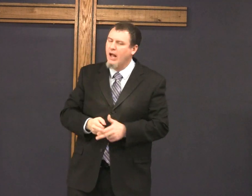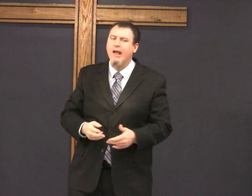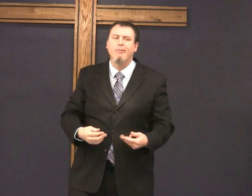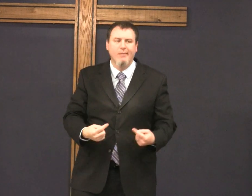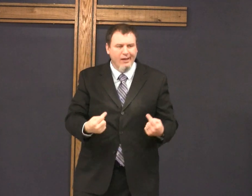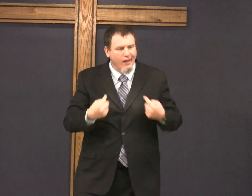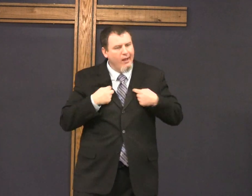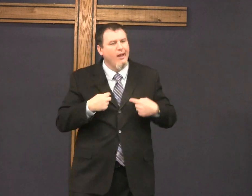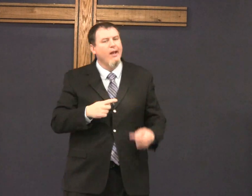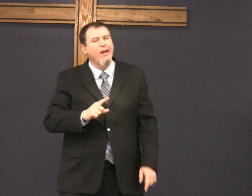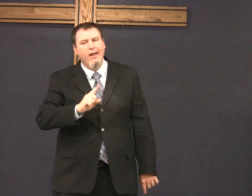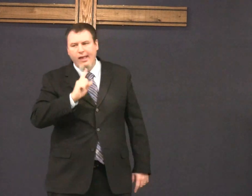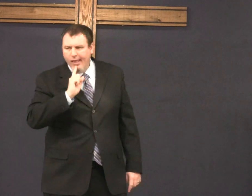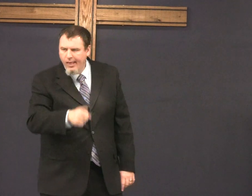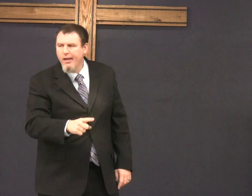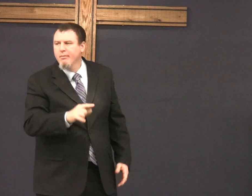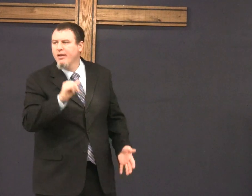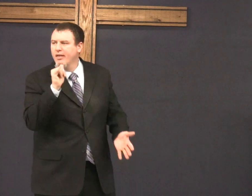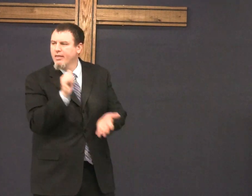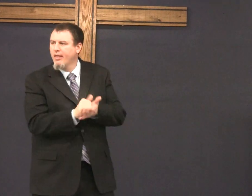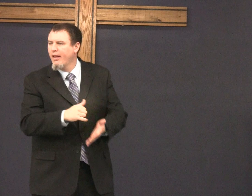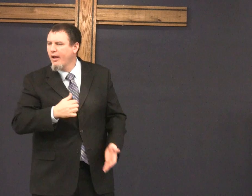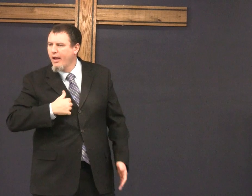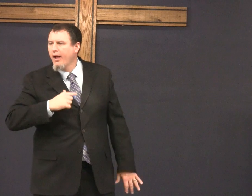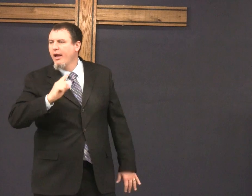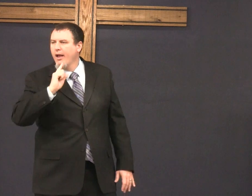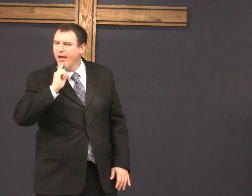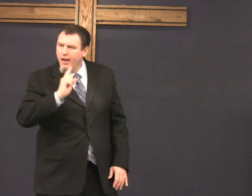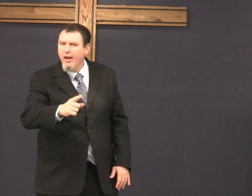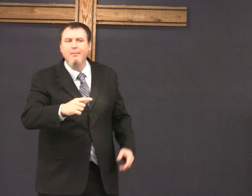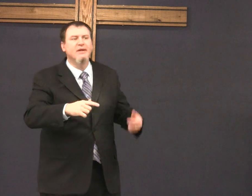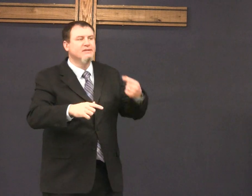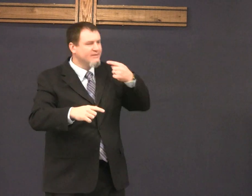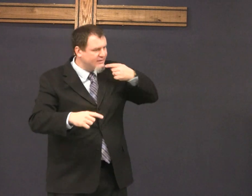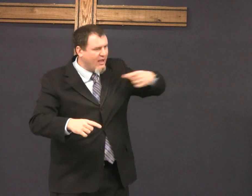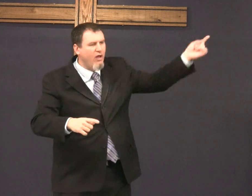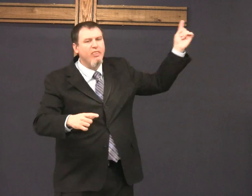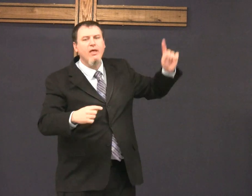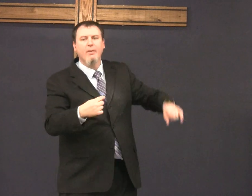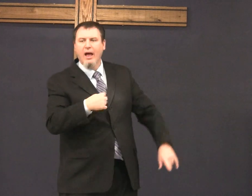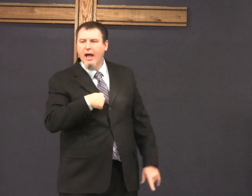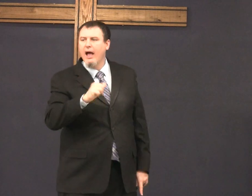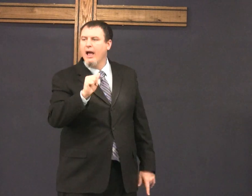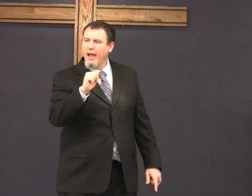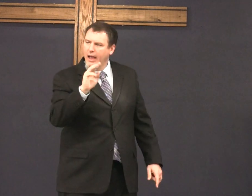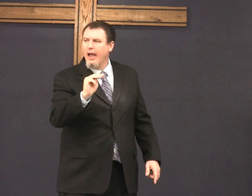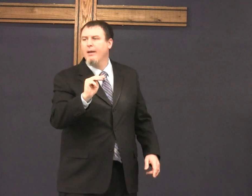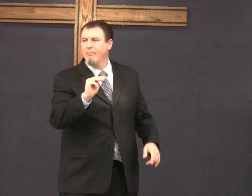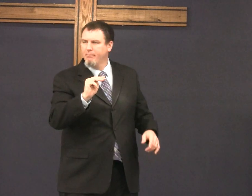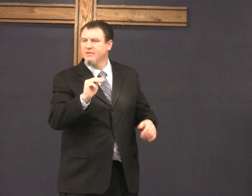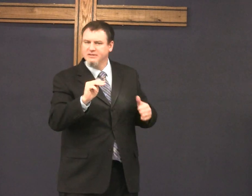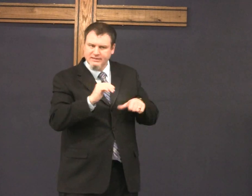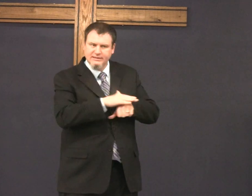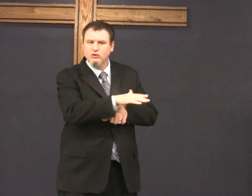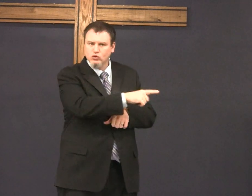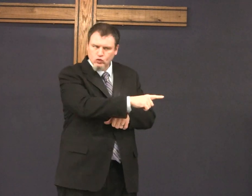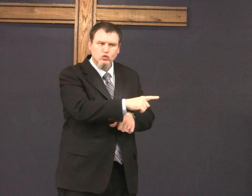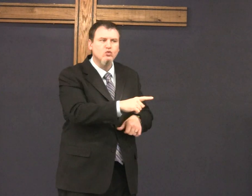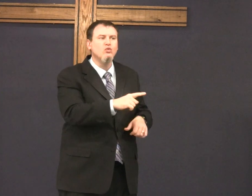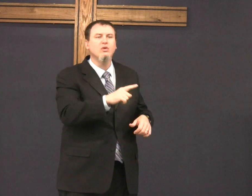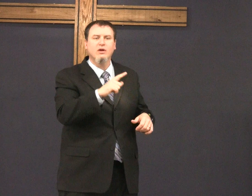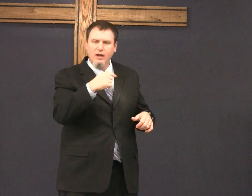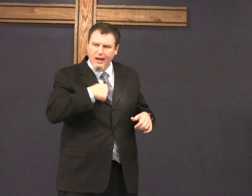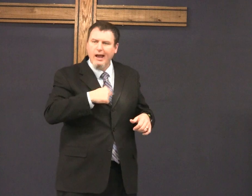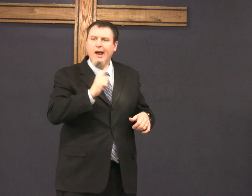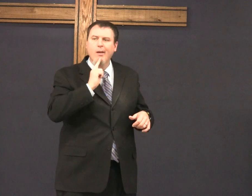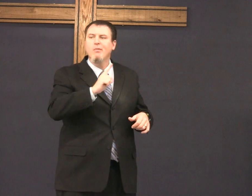and Moses said but what is your name and he says I am that I am tell them that I am has sent you